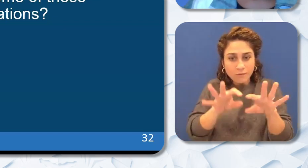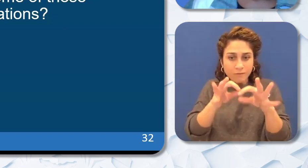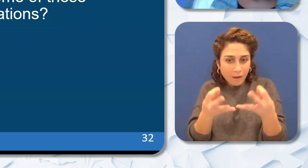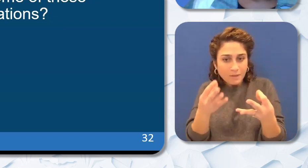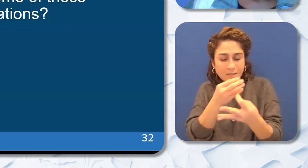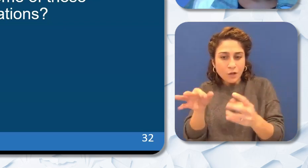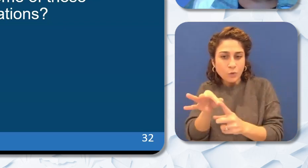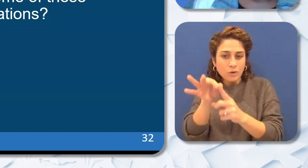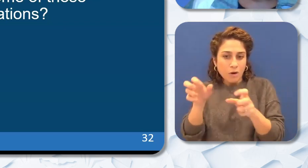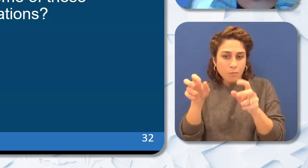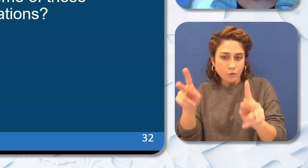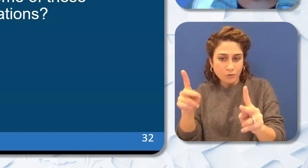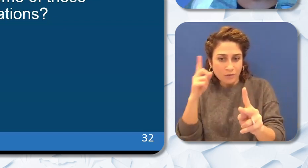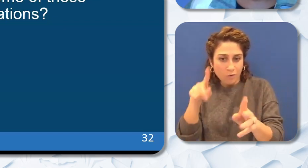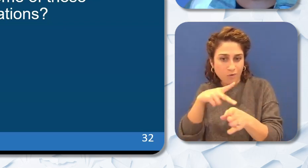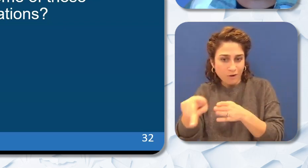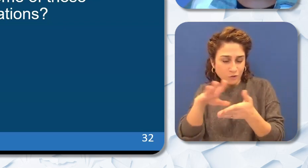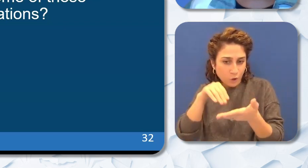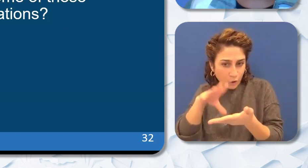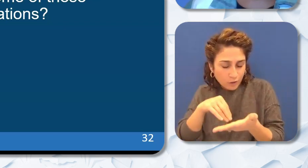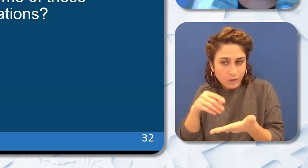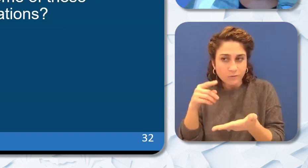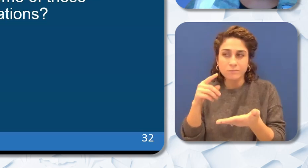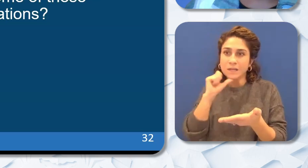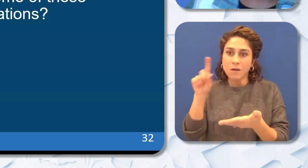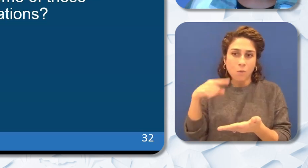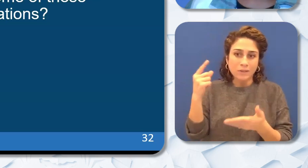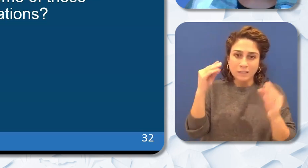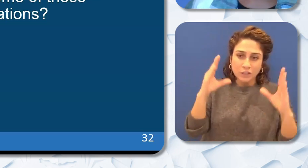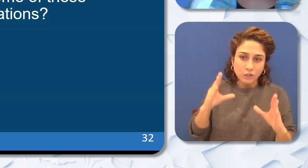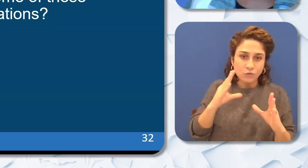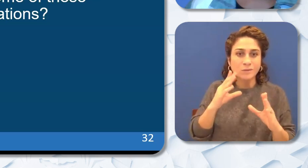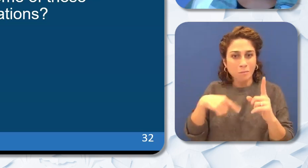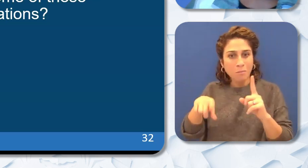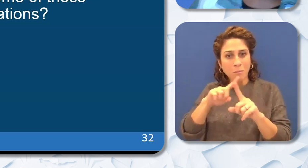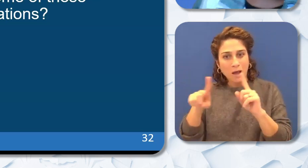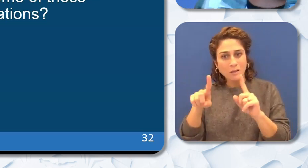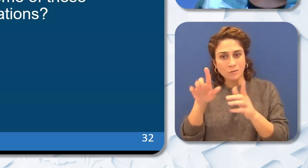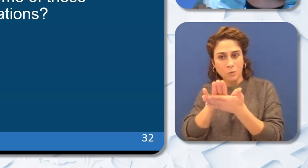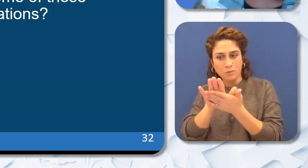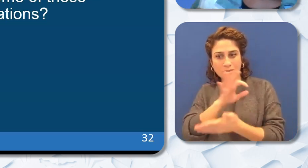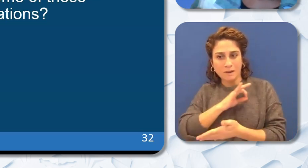learning for teachers and school staff during the school day. Recognizing the need for to